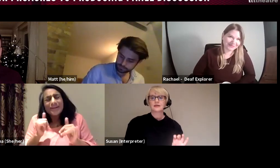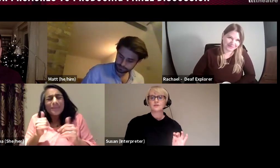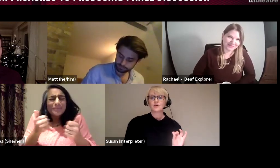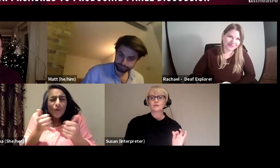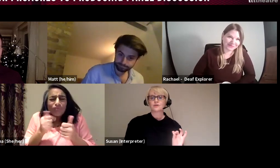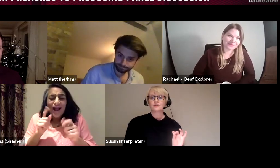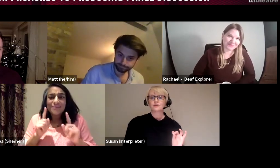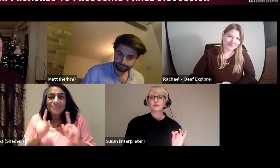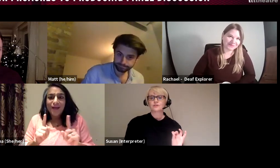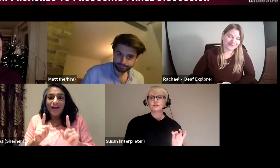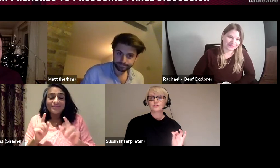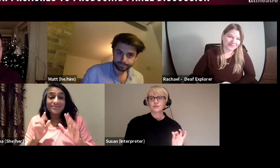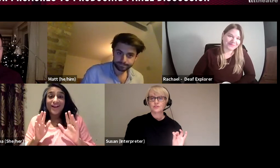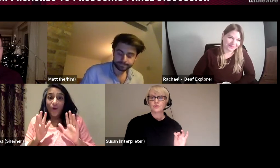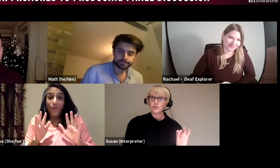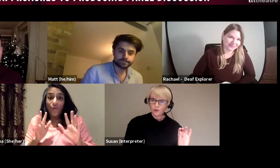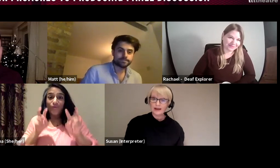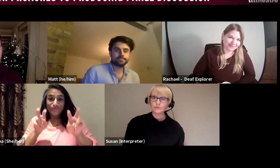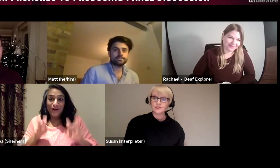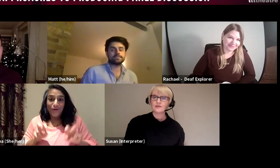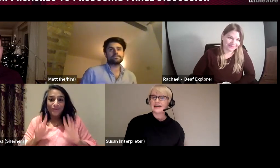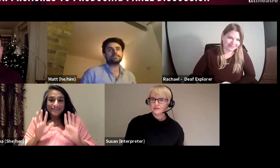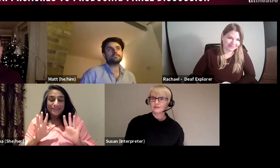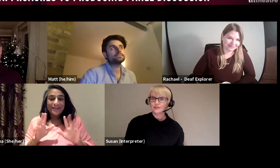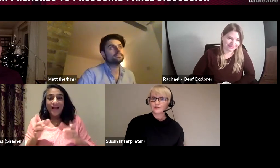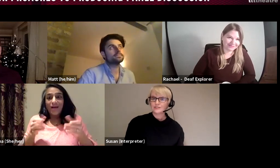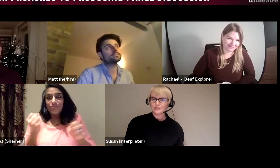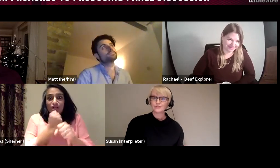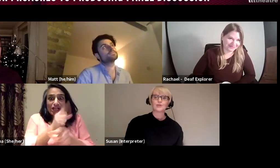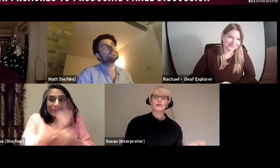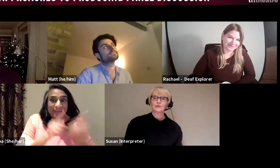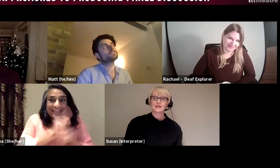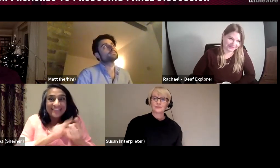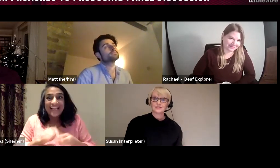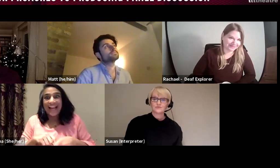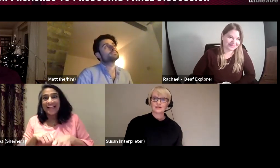so that you are able to cover everything that you need to do. So record keeping is vital,